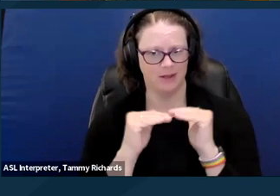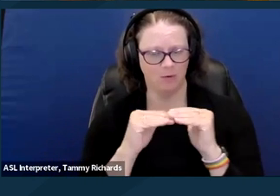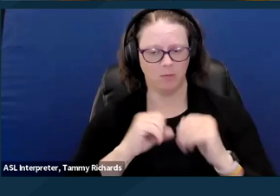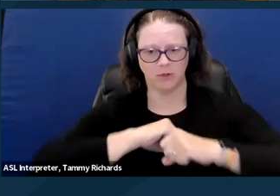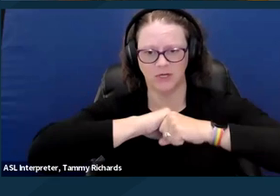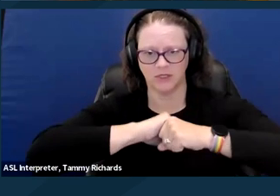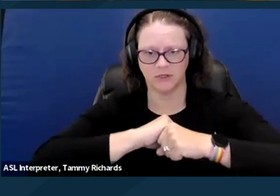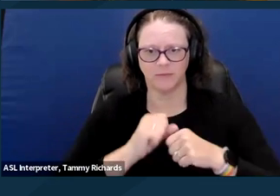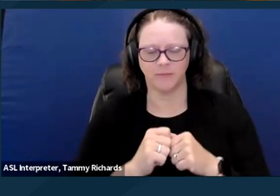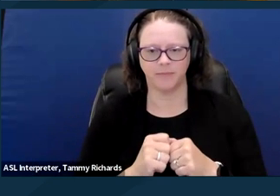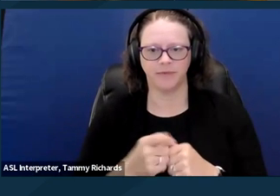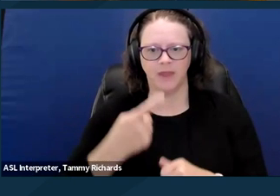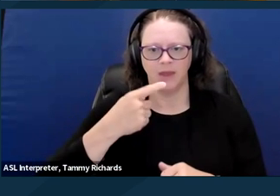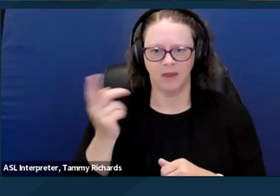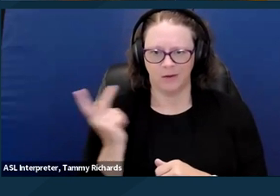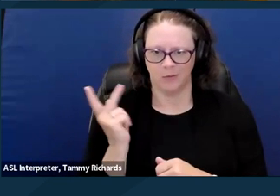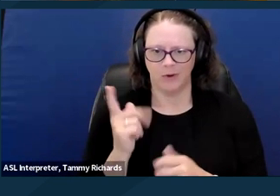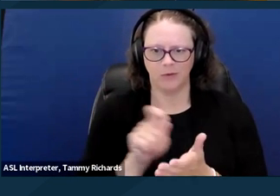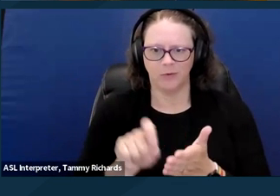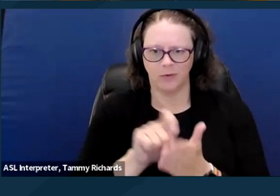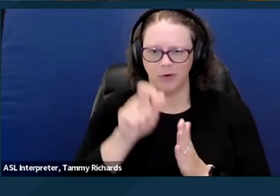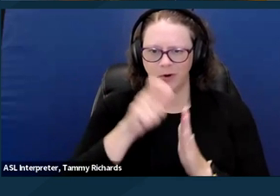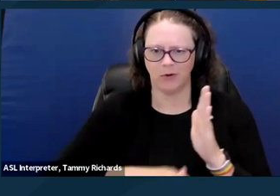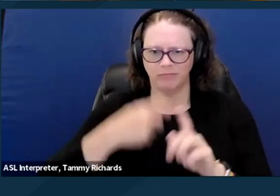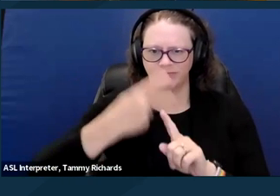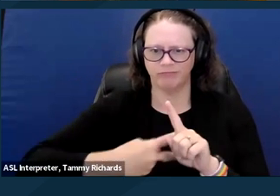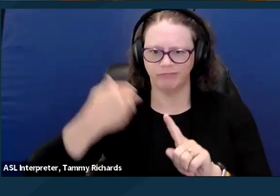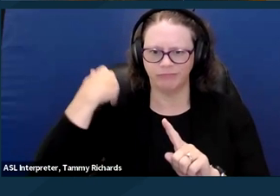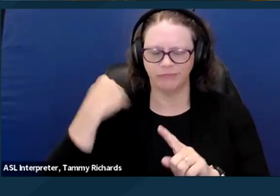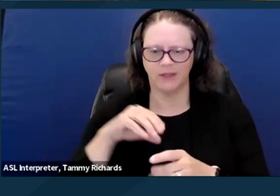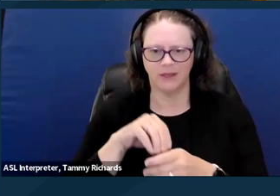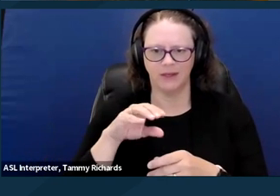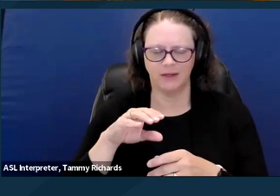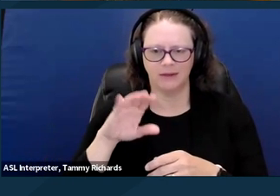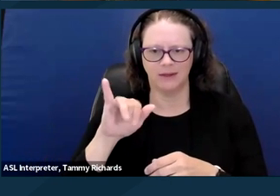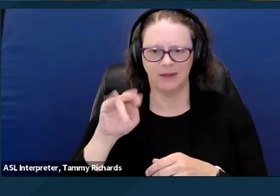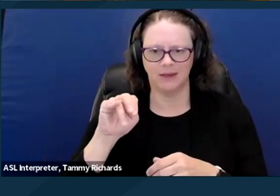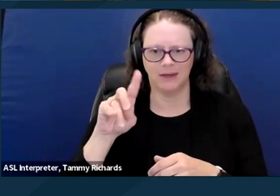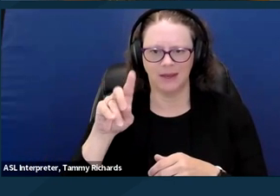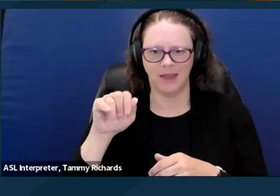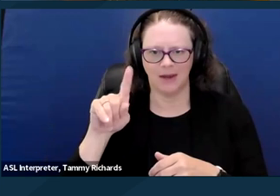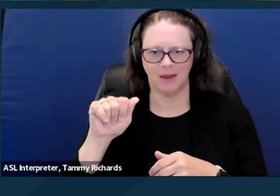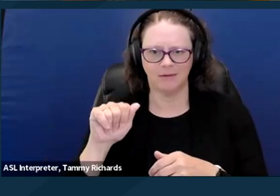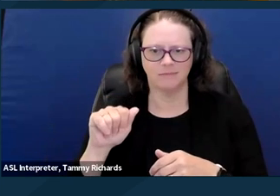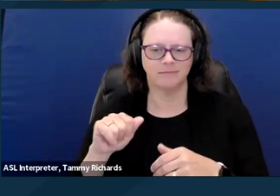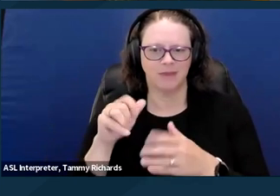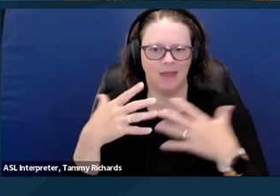We had written an article a couple of months ago in the Indiana Health Law Review that I encourage you all to read.